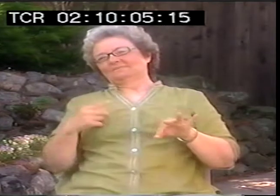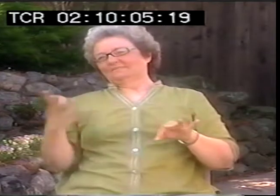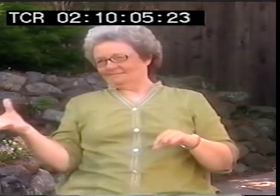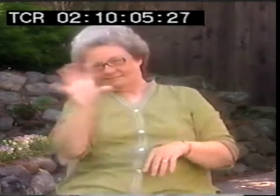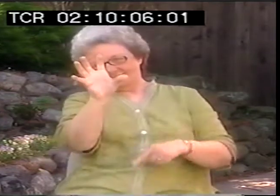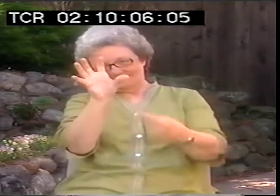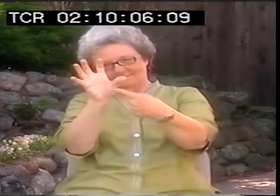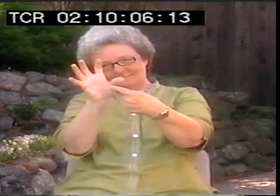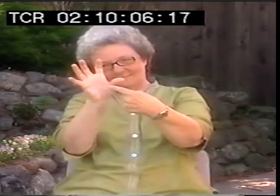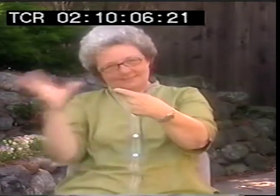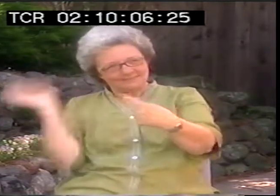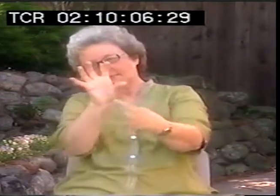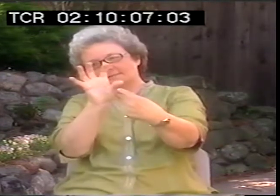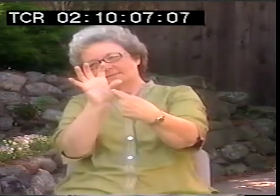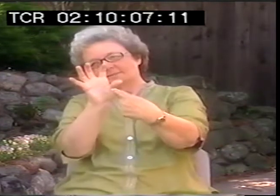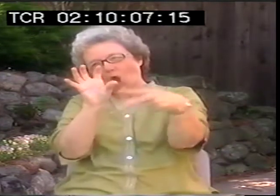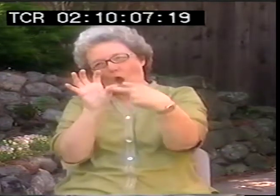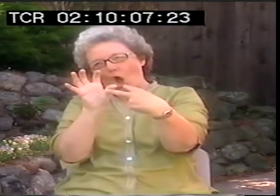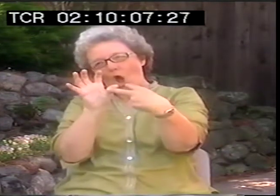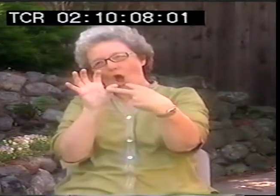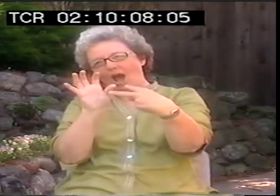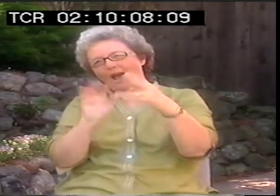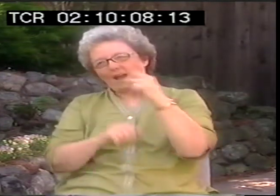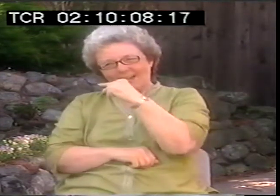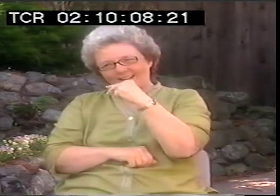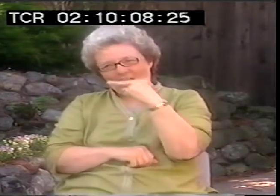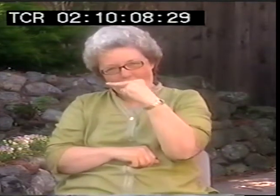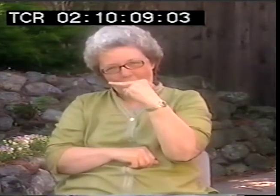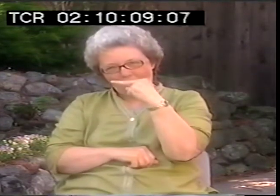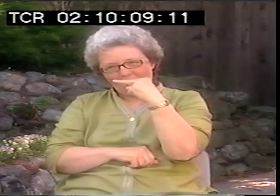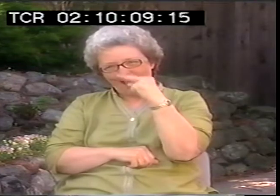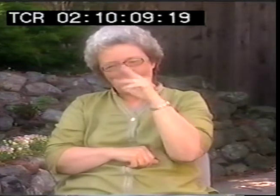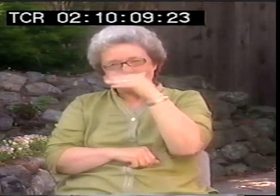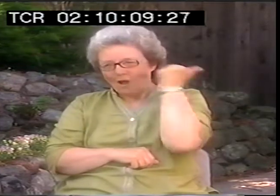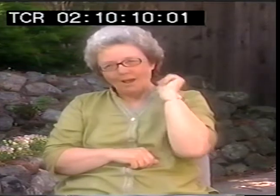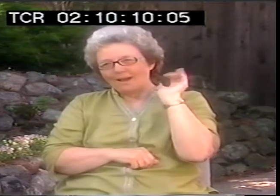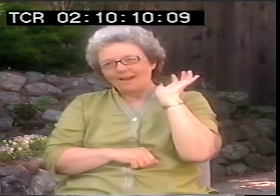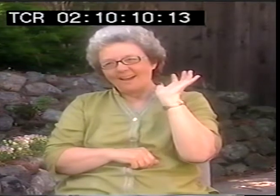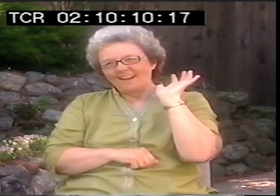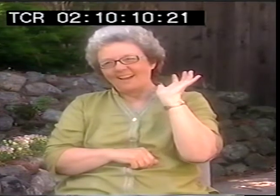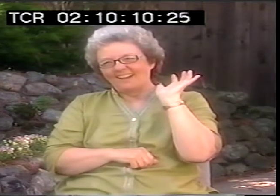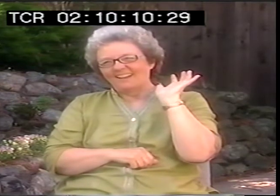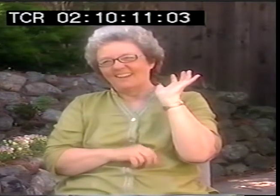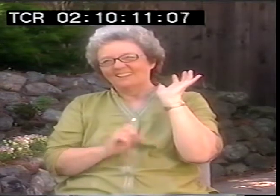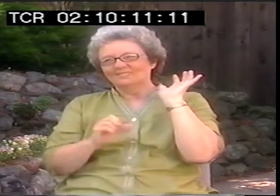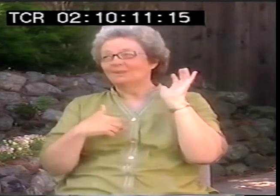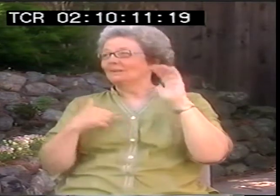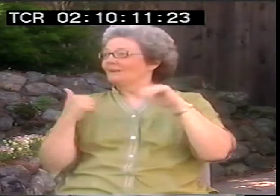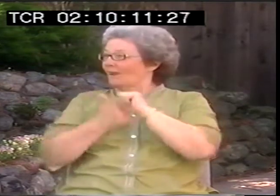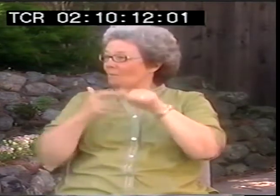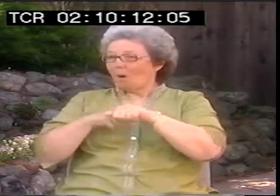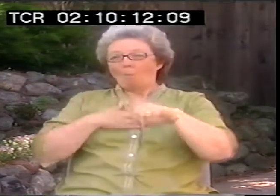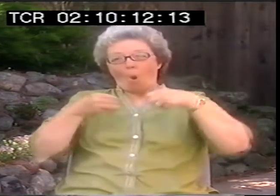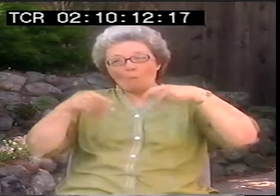and say, look at this. You can't shy away from it. I want you to look at this. I want to put it right in their face. Every opportunity I have, I throw